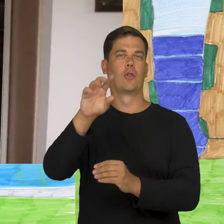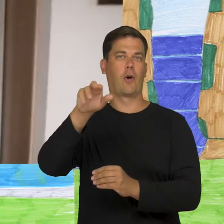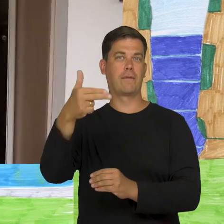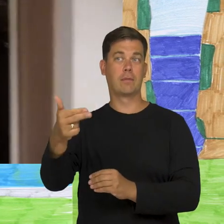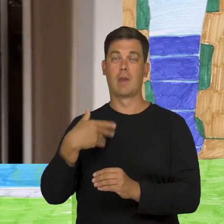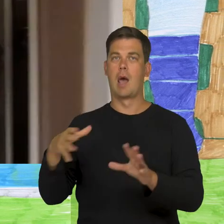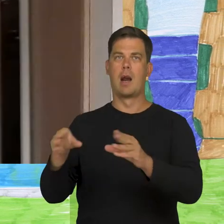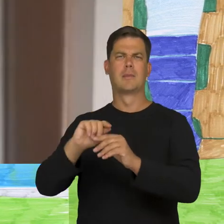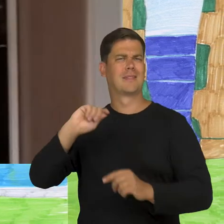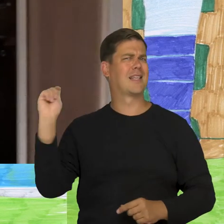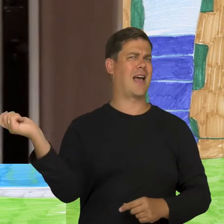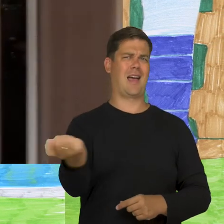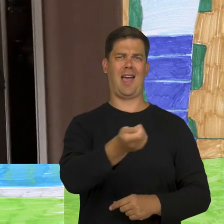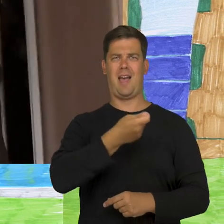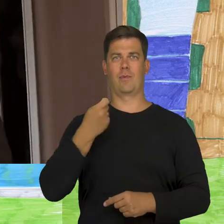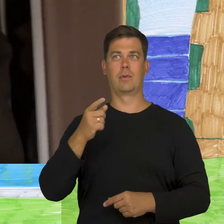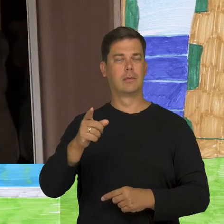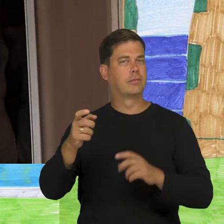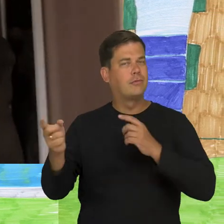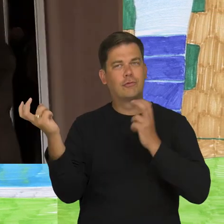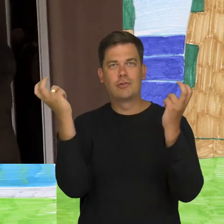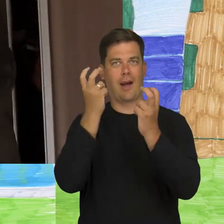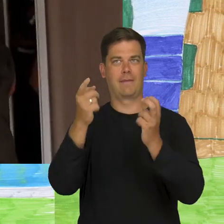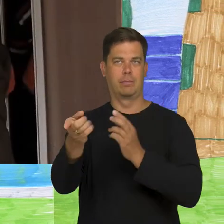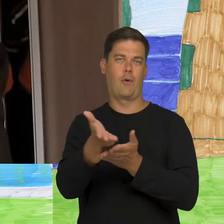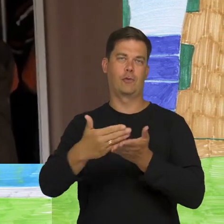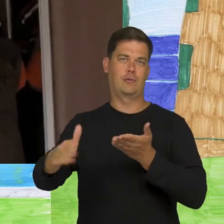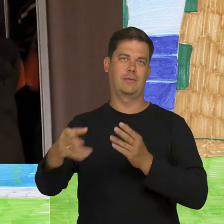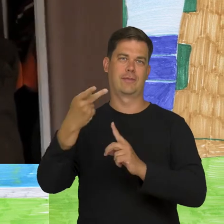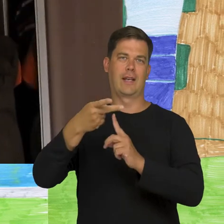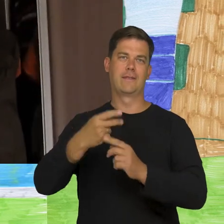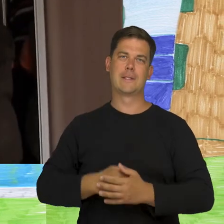normally, with the man during the trip around the country with adventures, in the episode on TV.